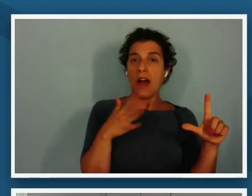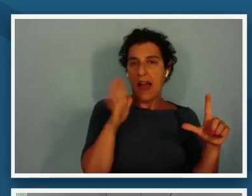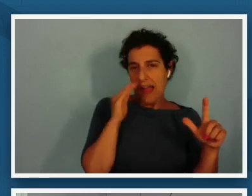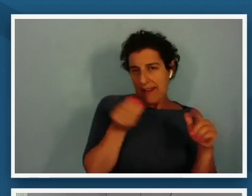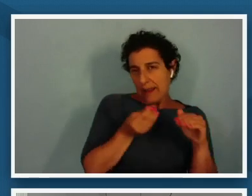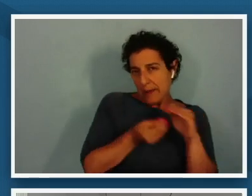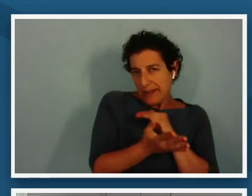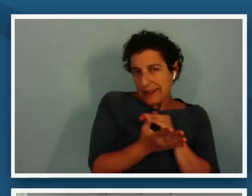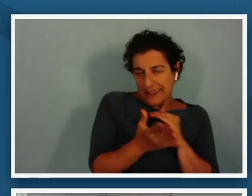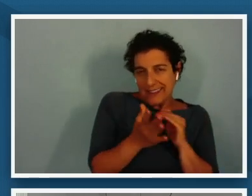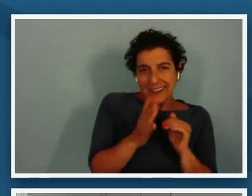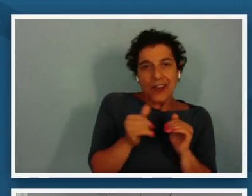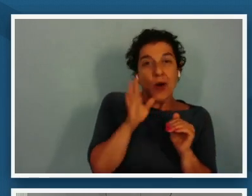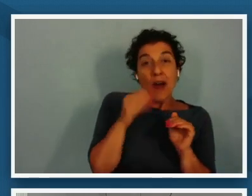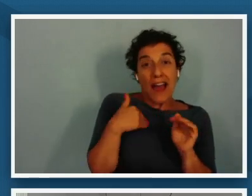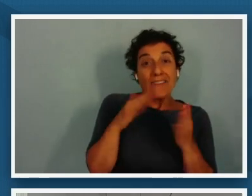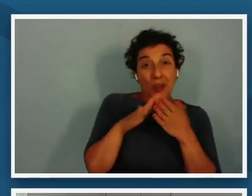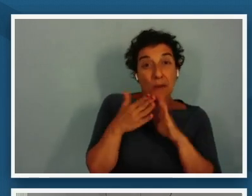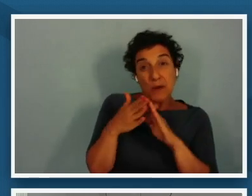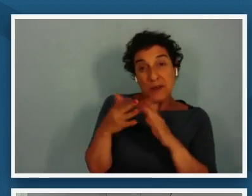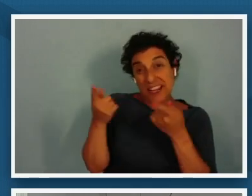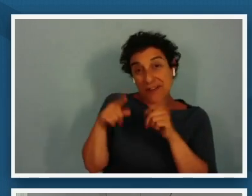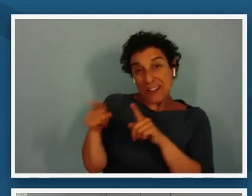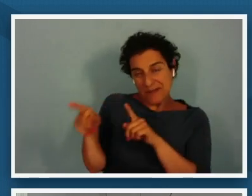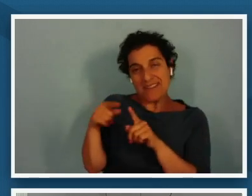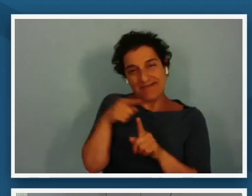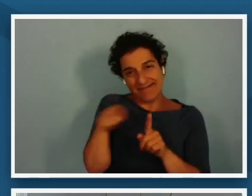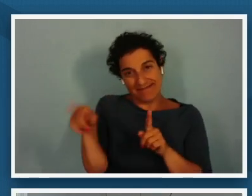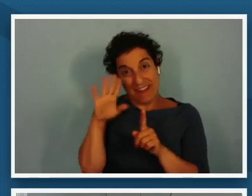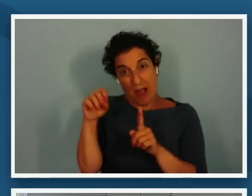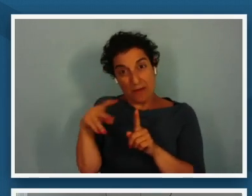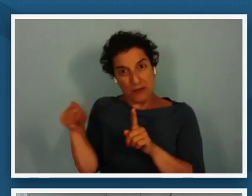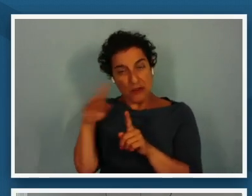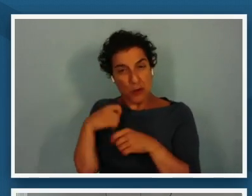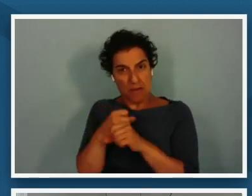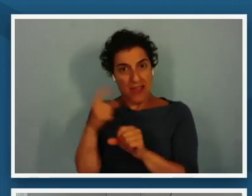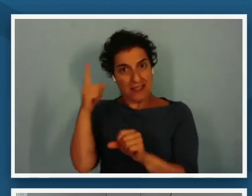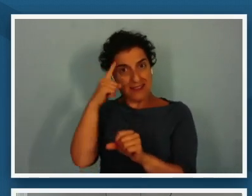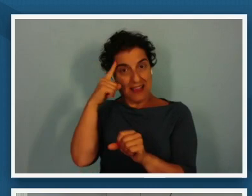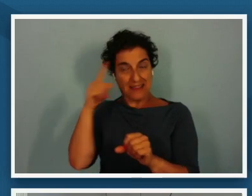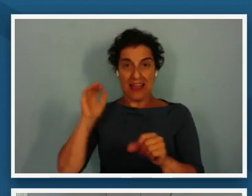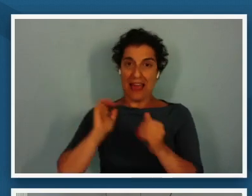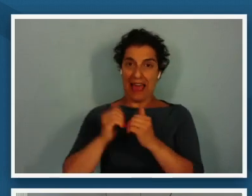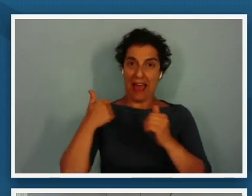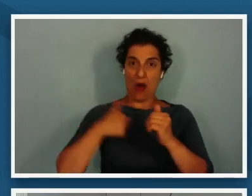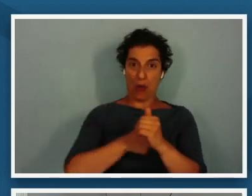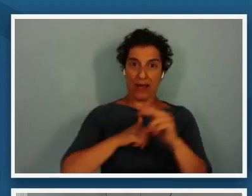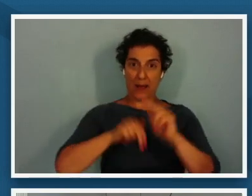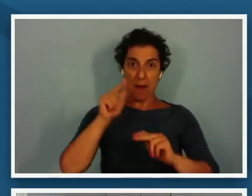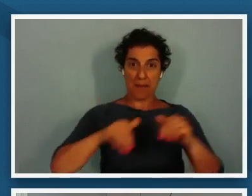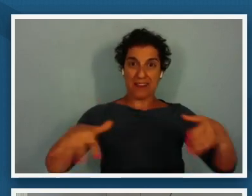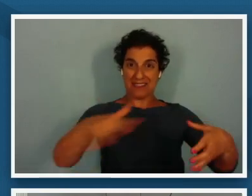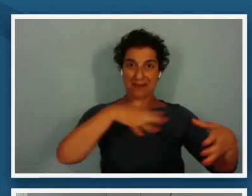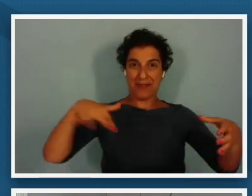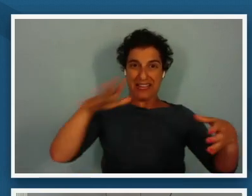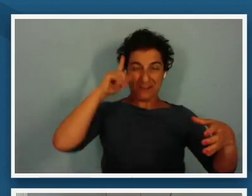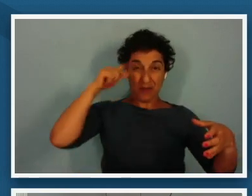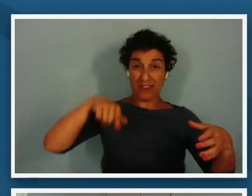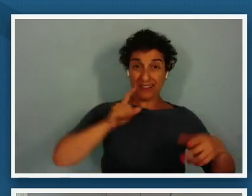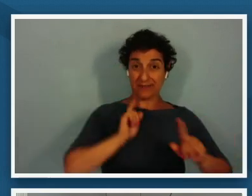community agreements which are going to be opportunities to make sense of how we build space for